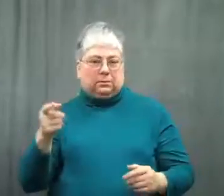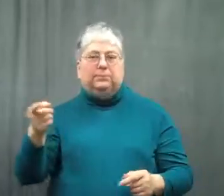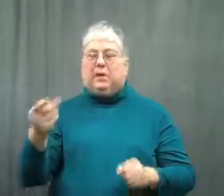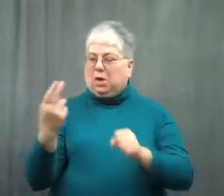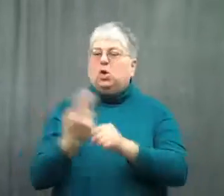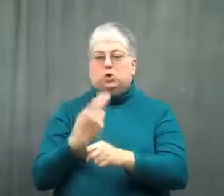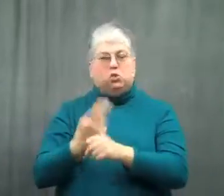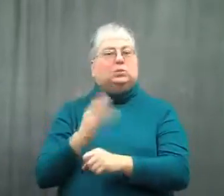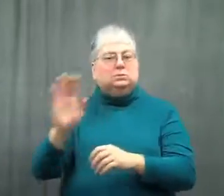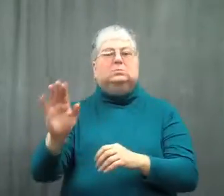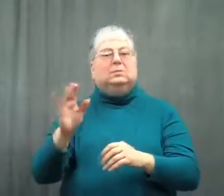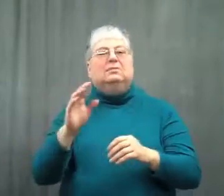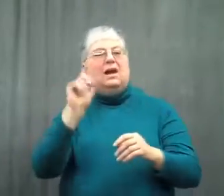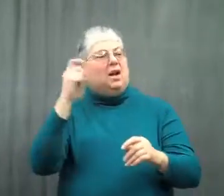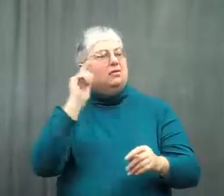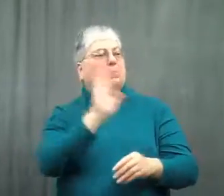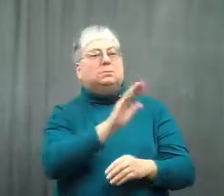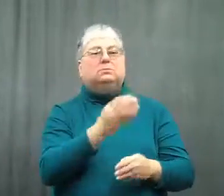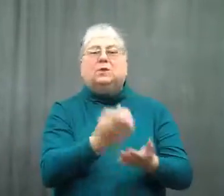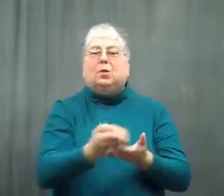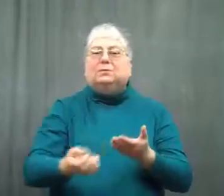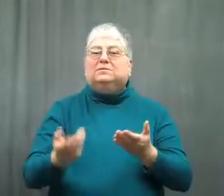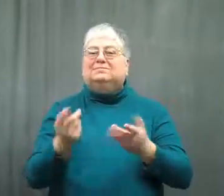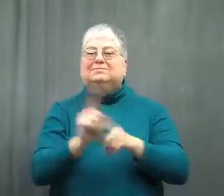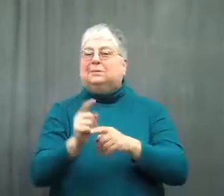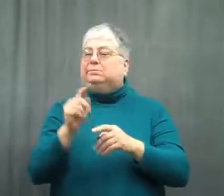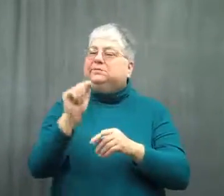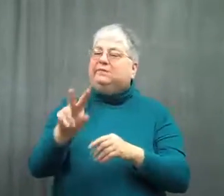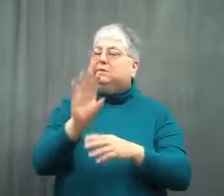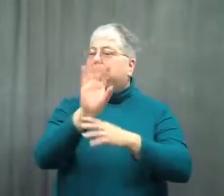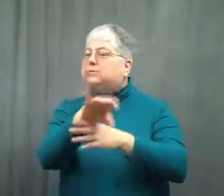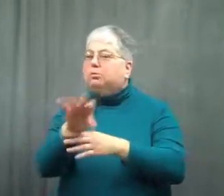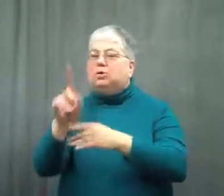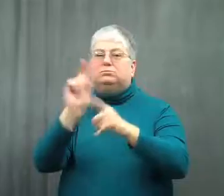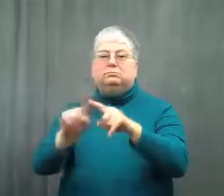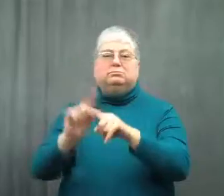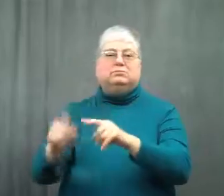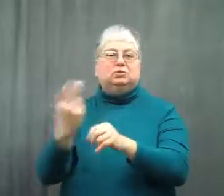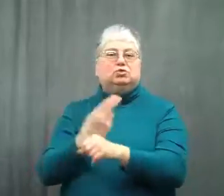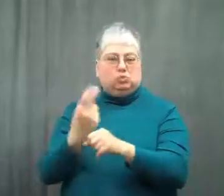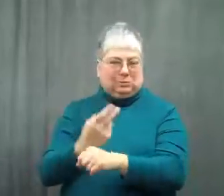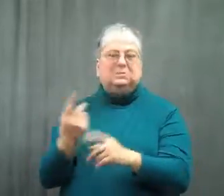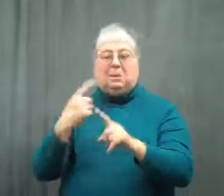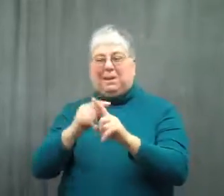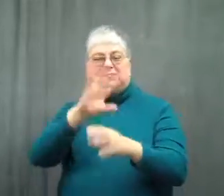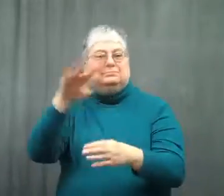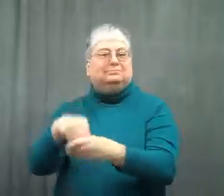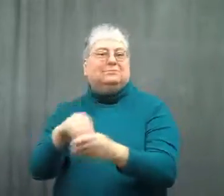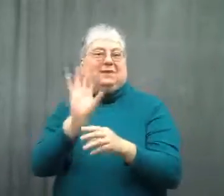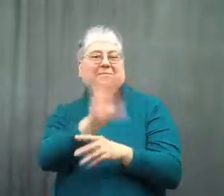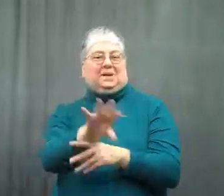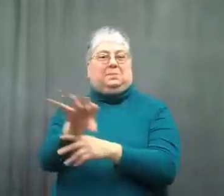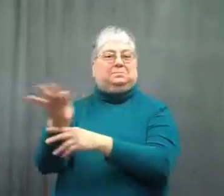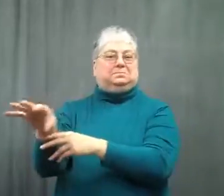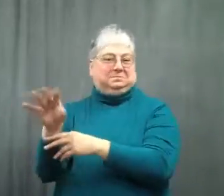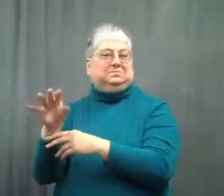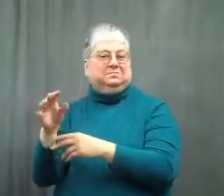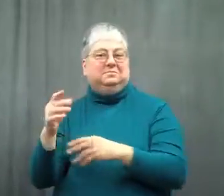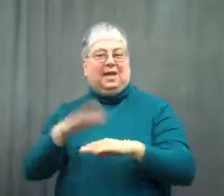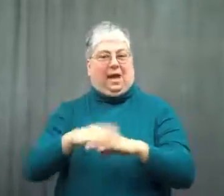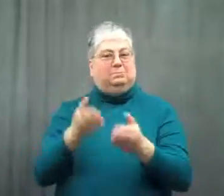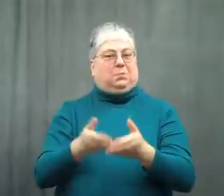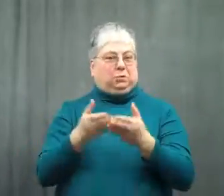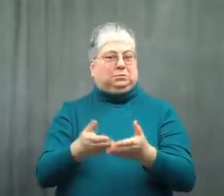He used government owned TVs and cameras and was involved in filming on the ship.